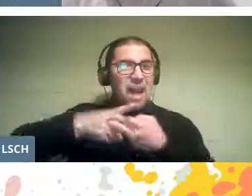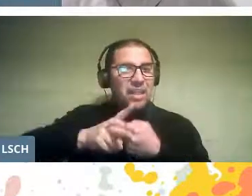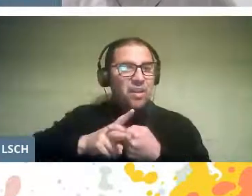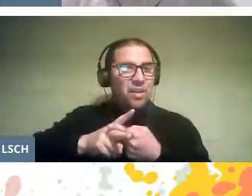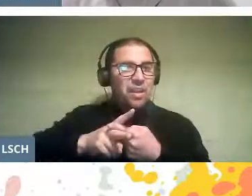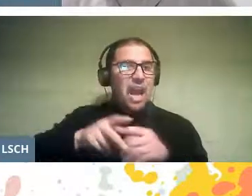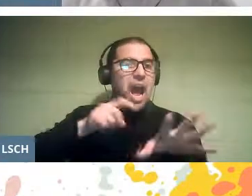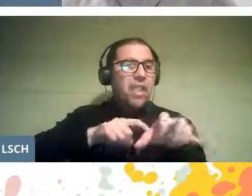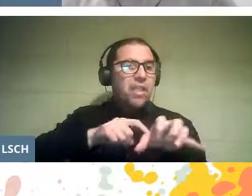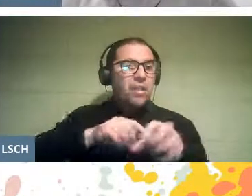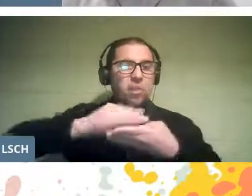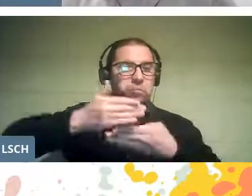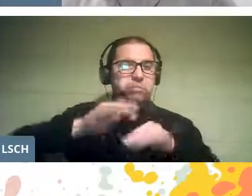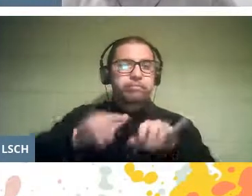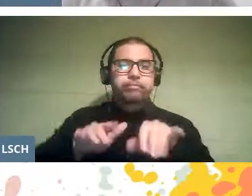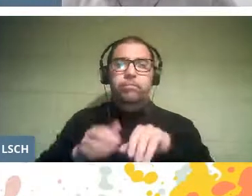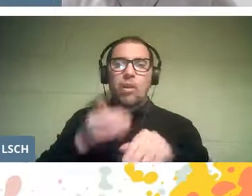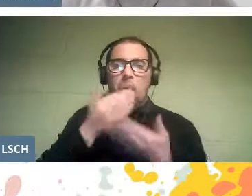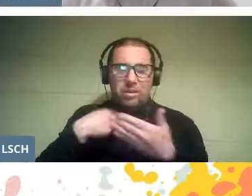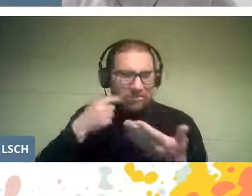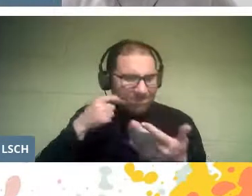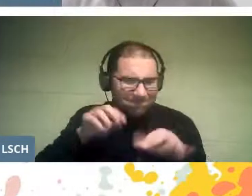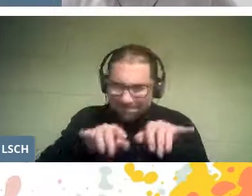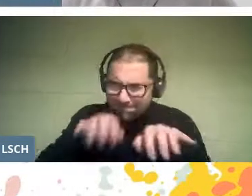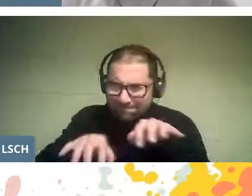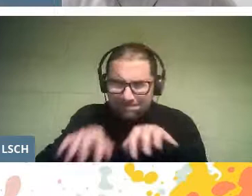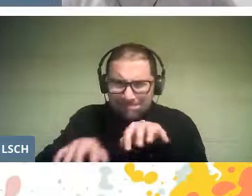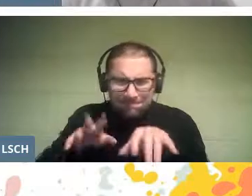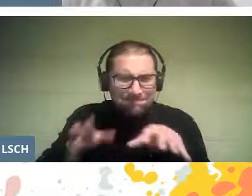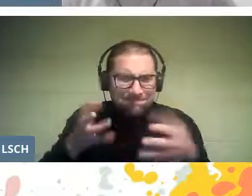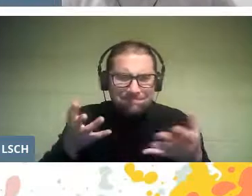and when one is climbing up on top of the 60,